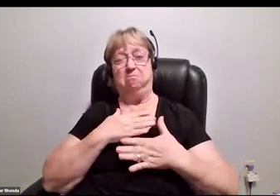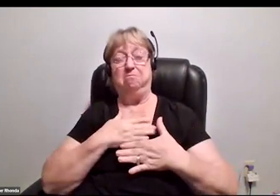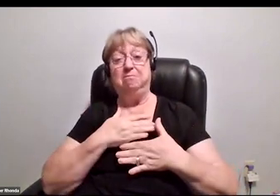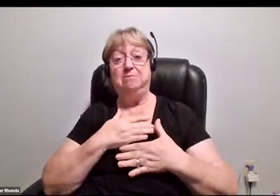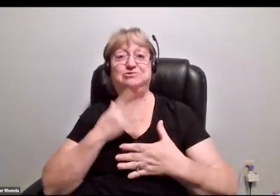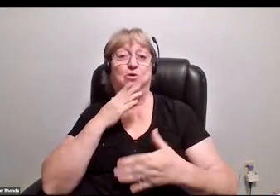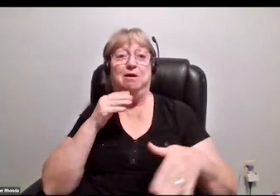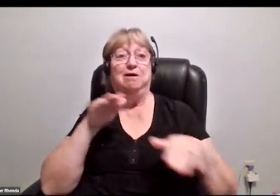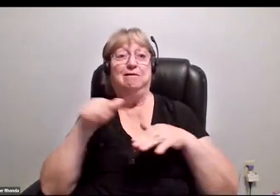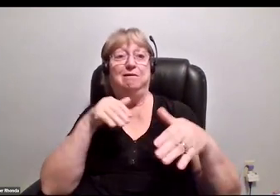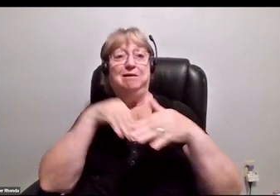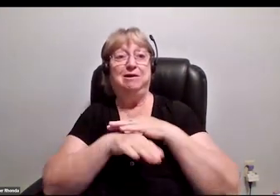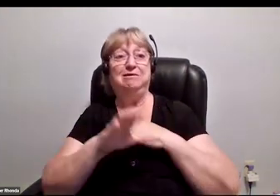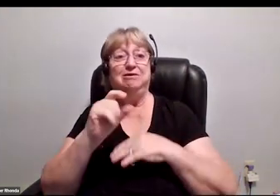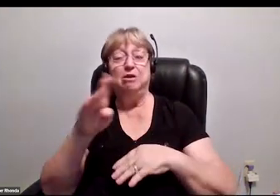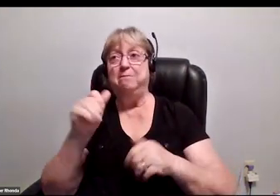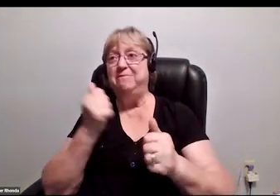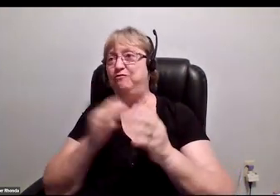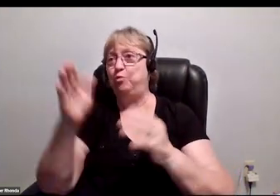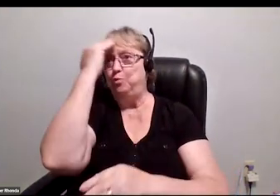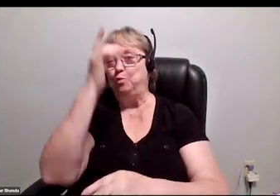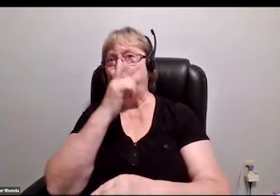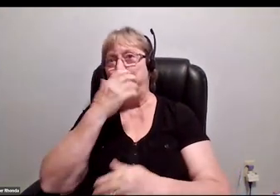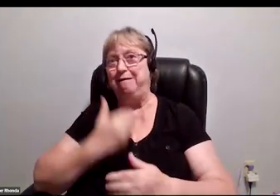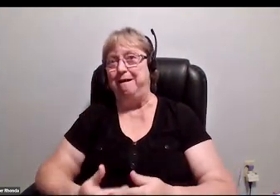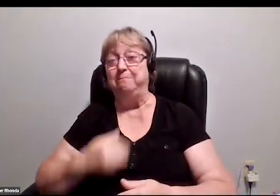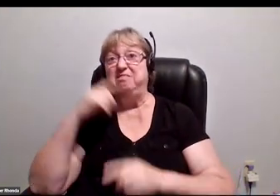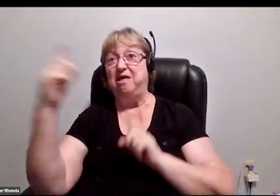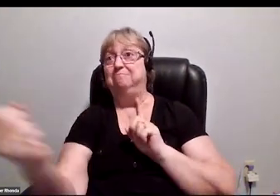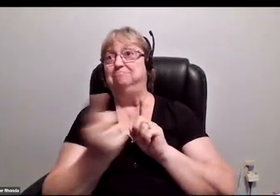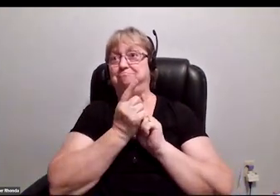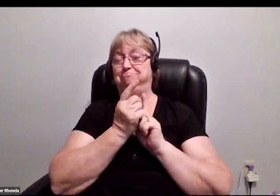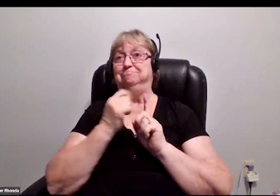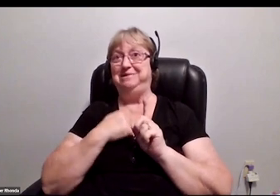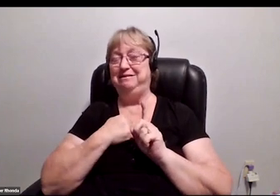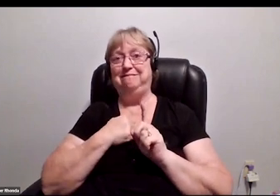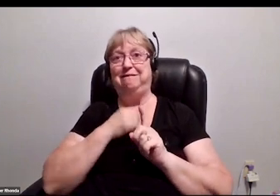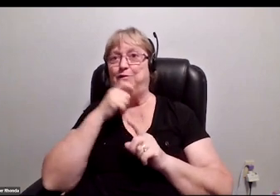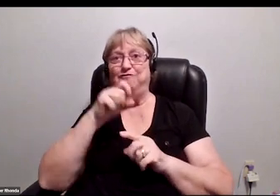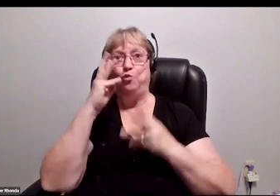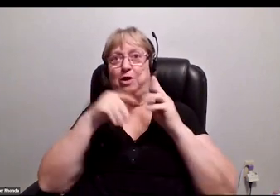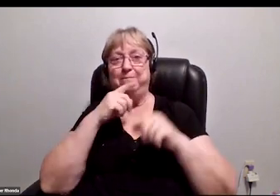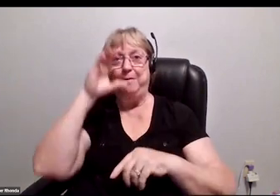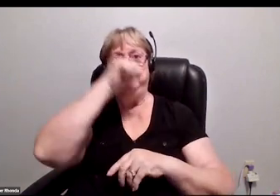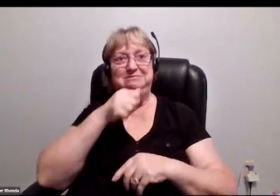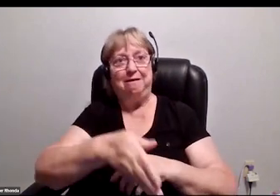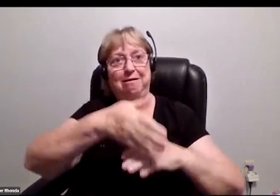I walk into the club and everybody knows who I am. They walk up to me now, I don't have to worry about handshakes, and they say, "Hey, how are you?"